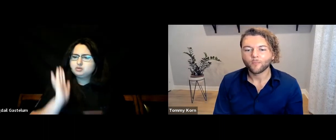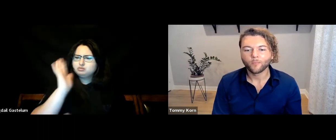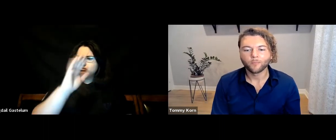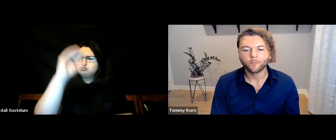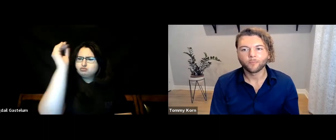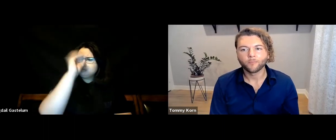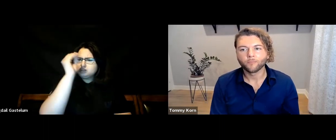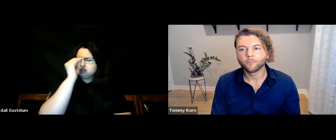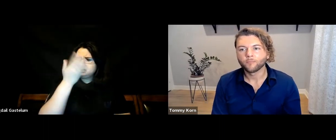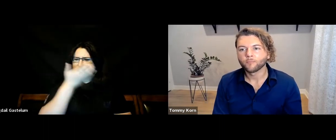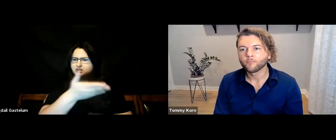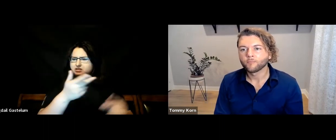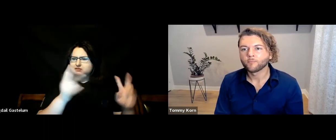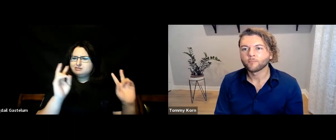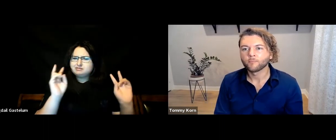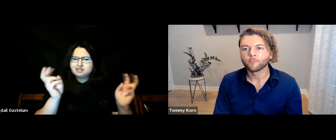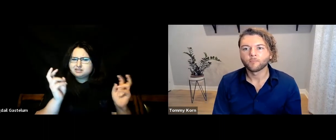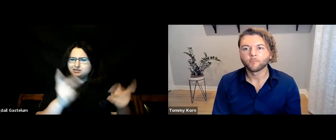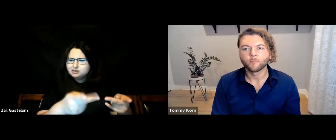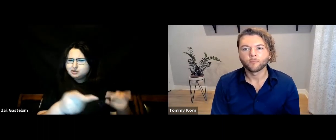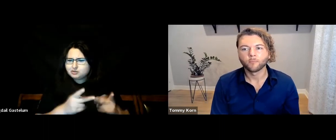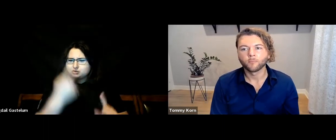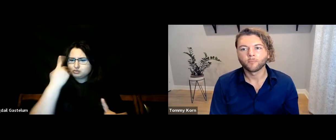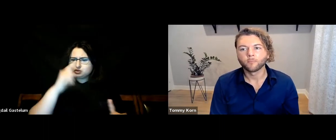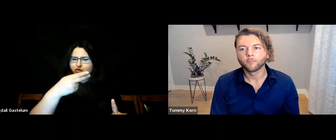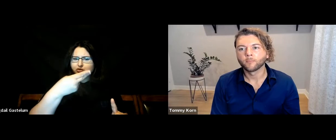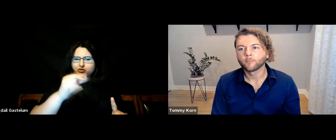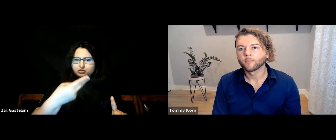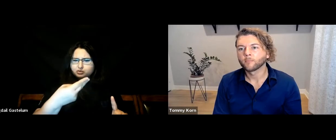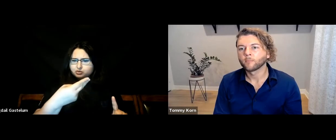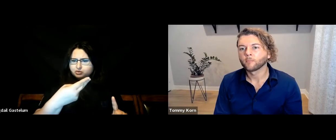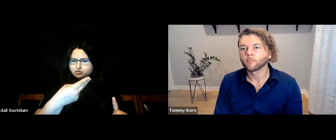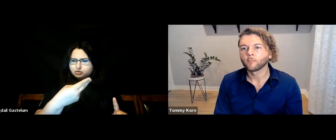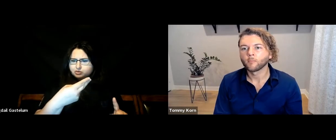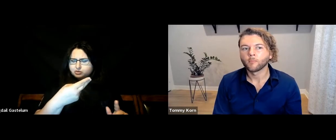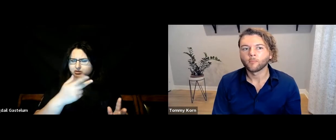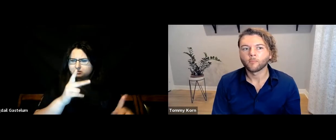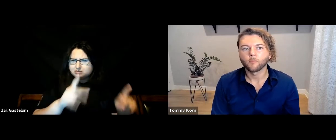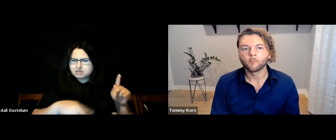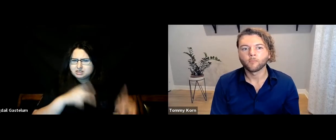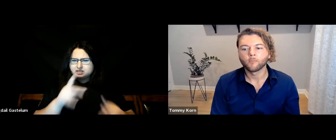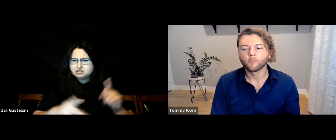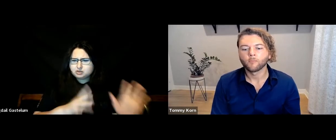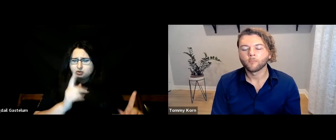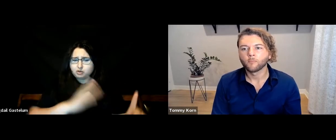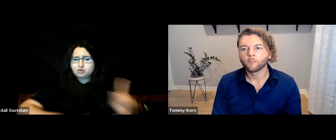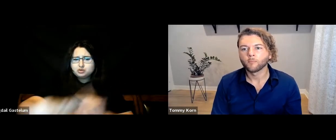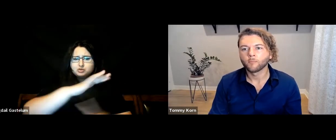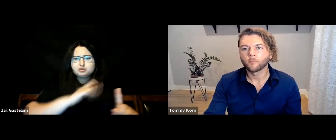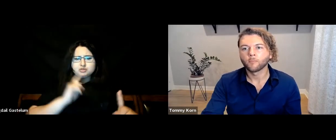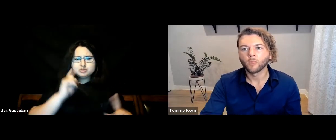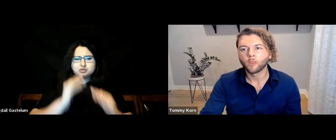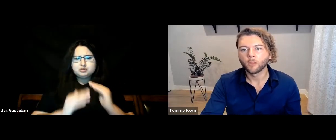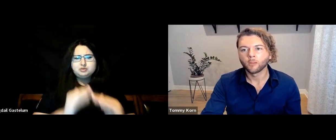“What’s your opinion about the ‘place’ for hard-of-hearing (HoH) people in the Deaf community?”